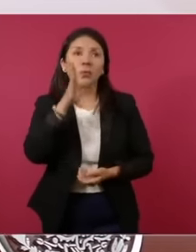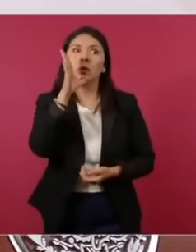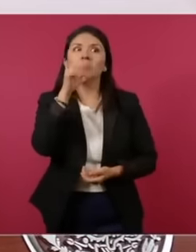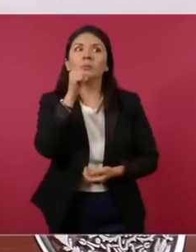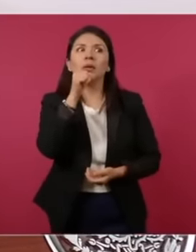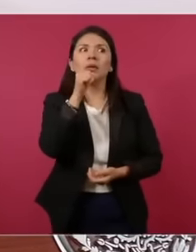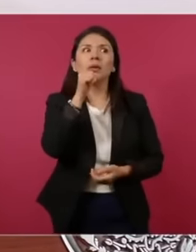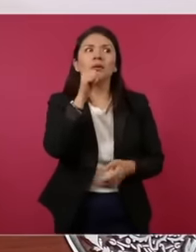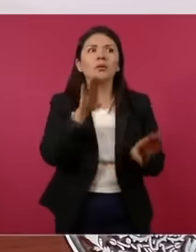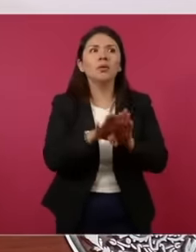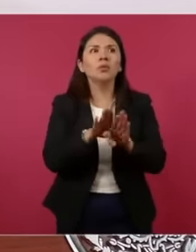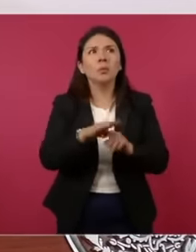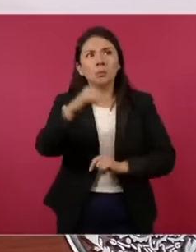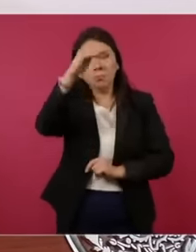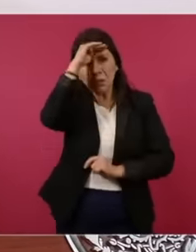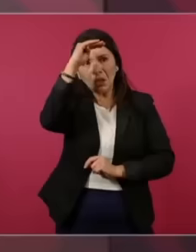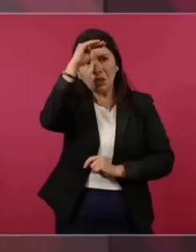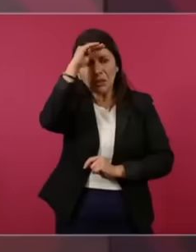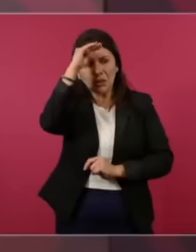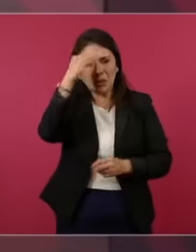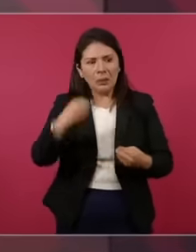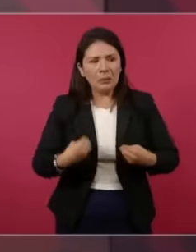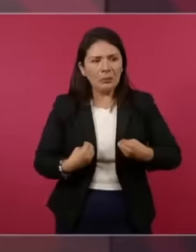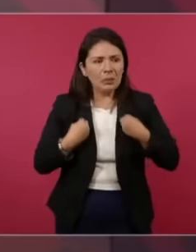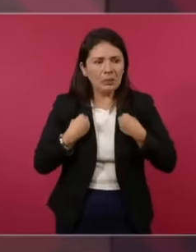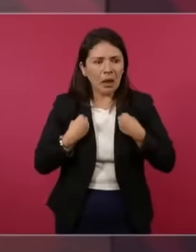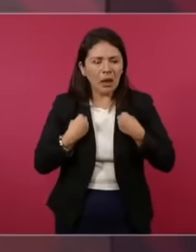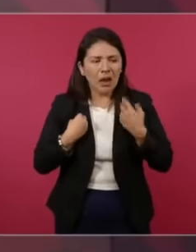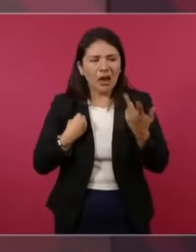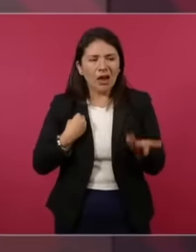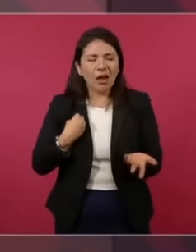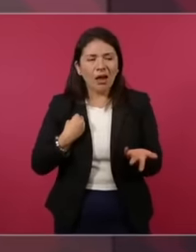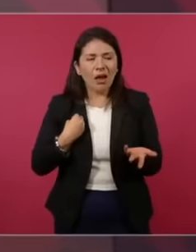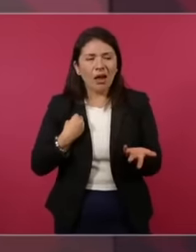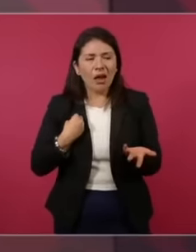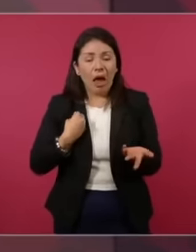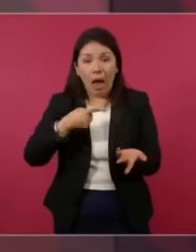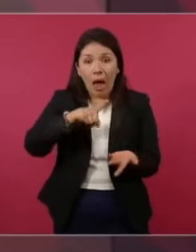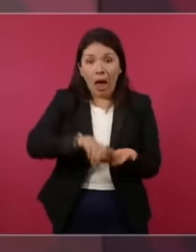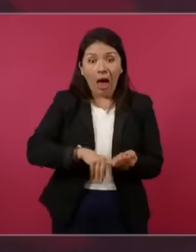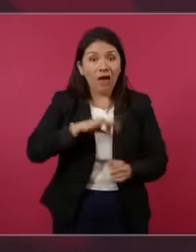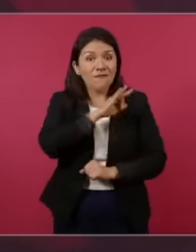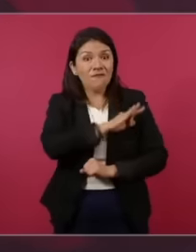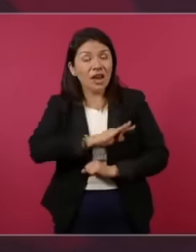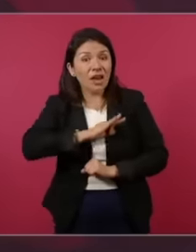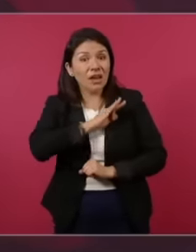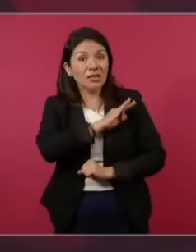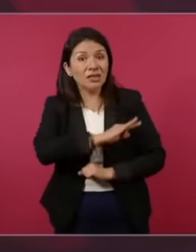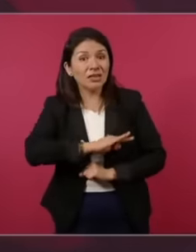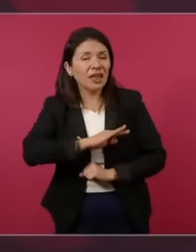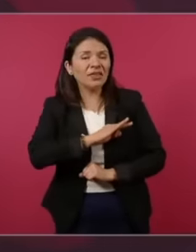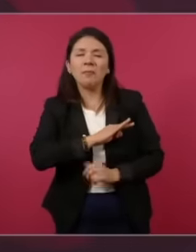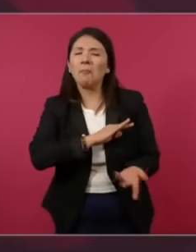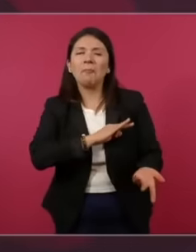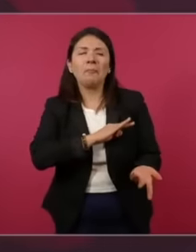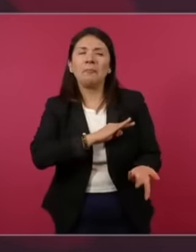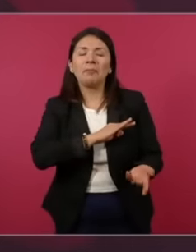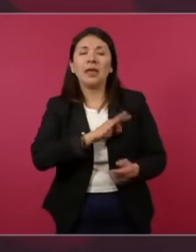eh with happiness yes You don't have a